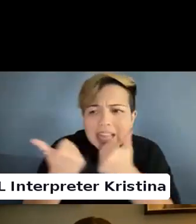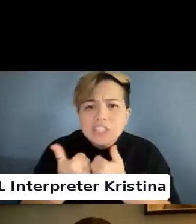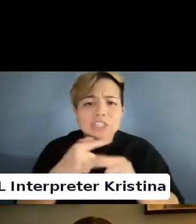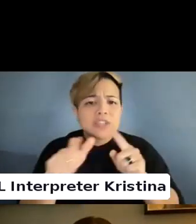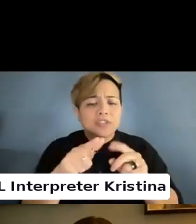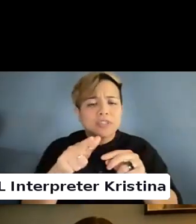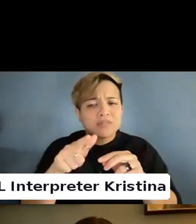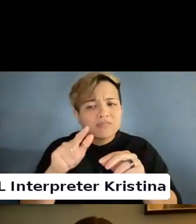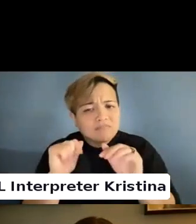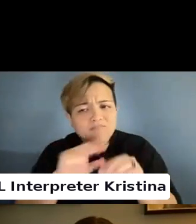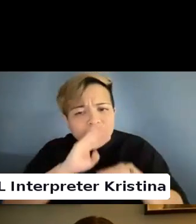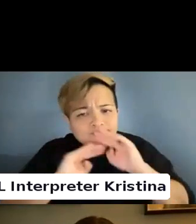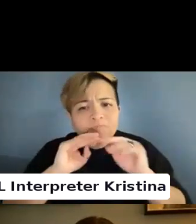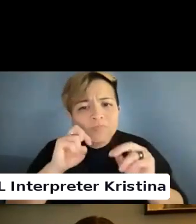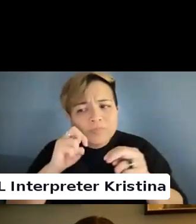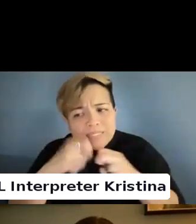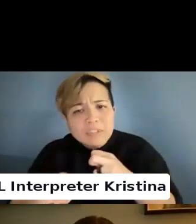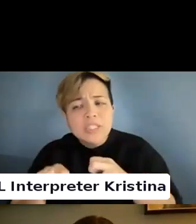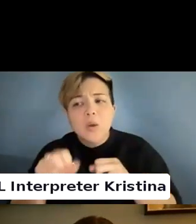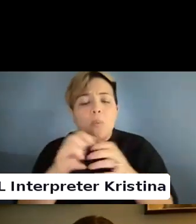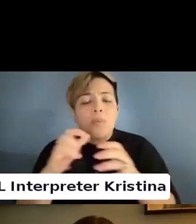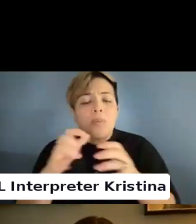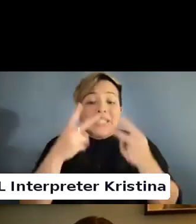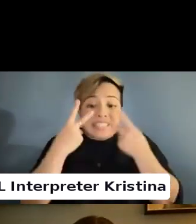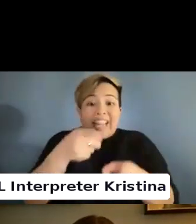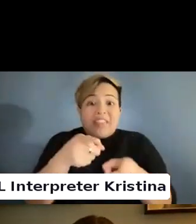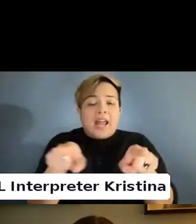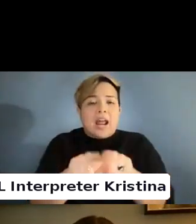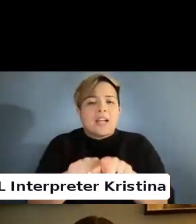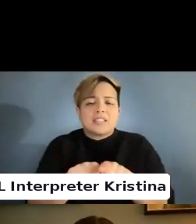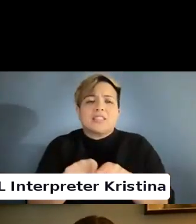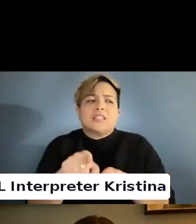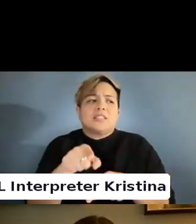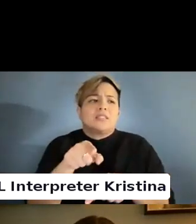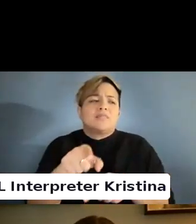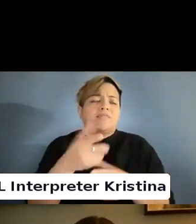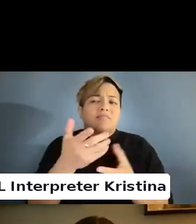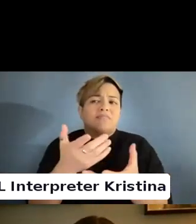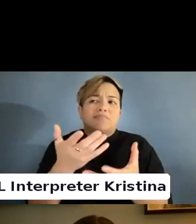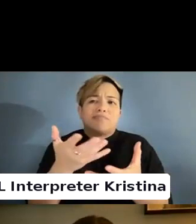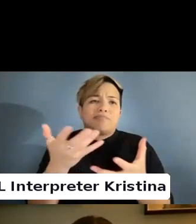Without seeing those things as something. Some type of you know.